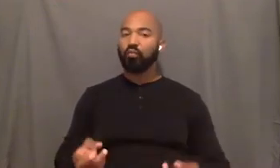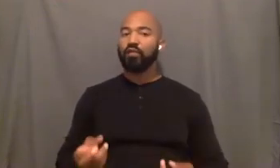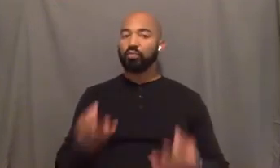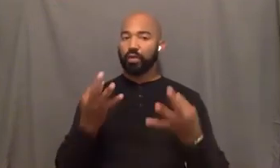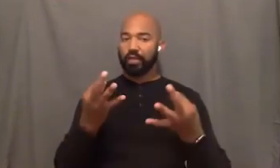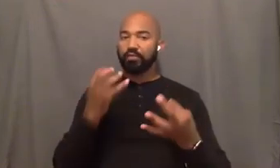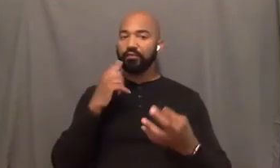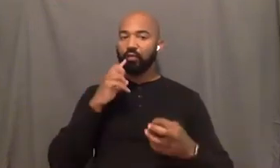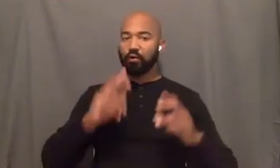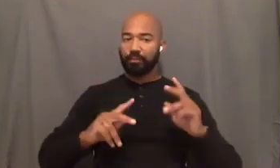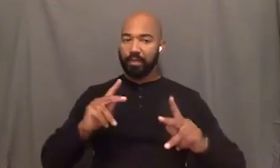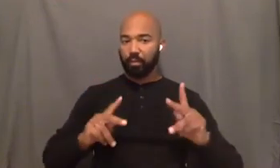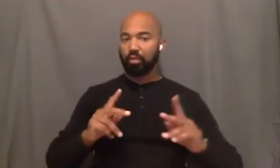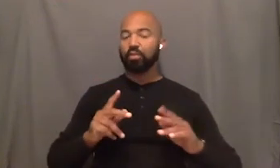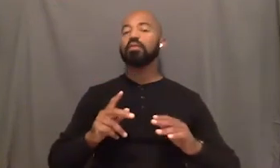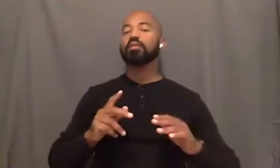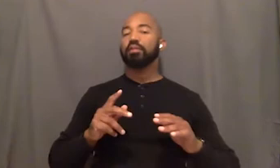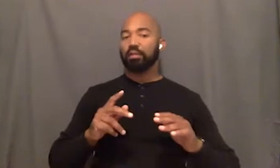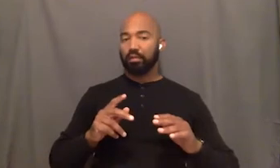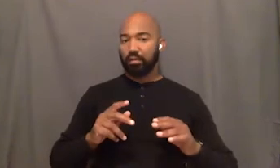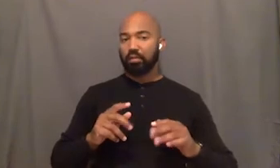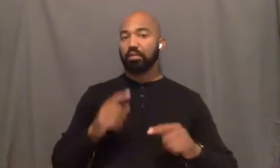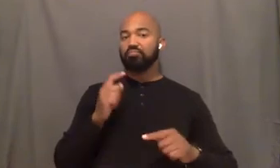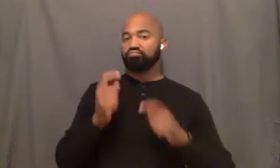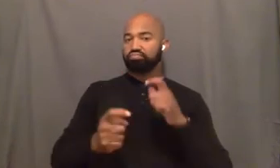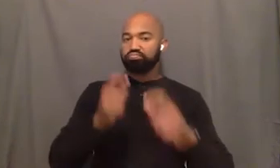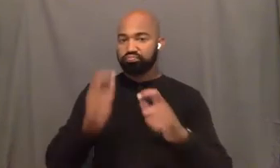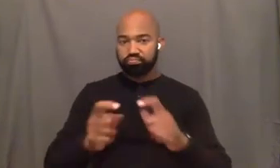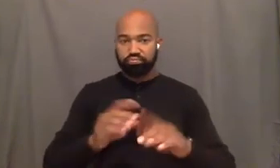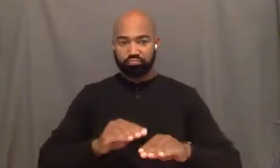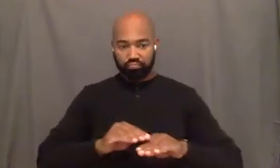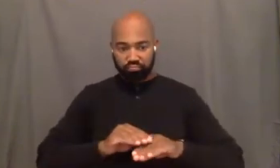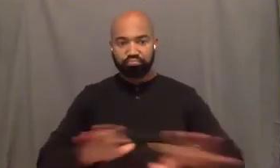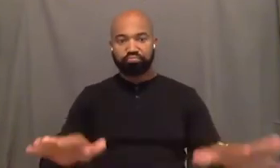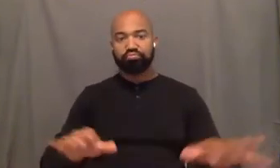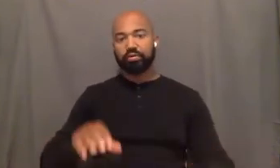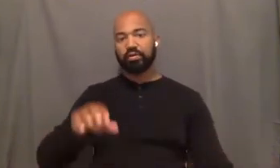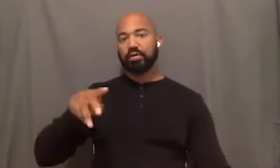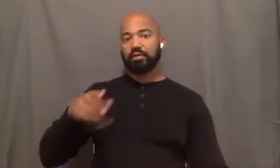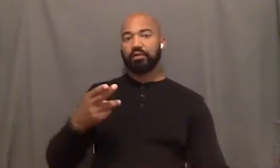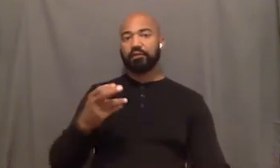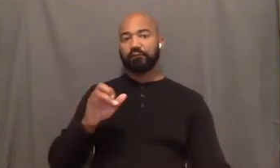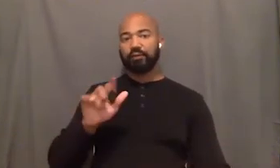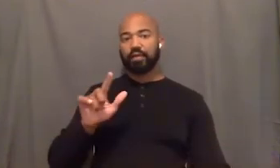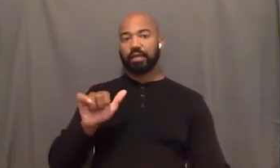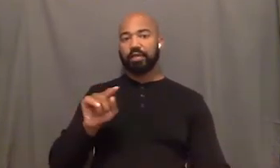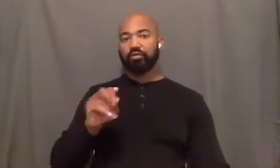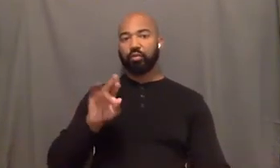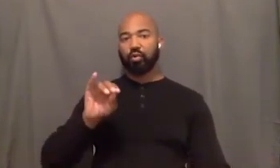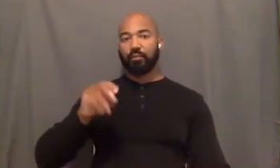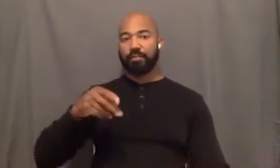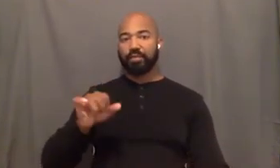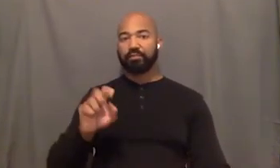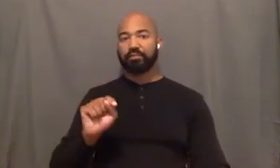because I feel like the only way for us to build up our black and brown organizations, we really have to start looking at our fundraising departments